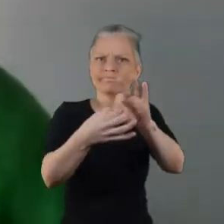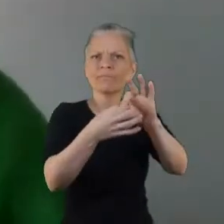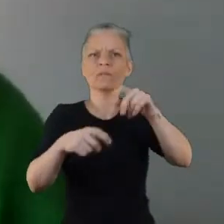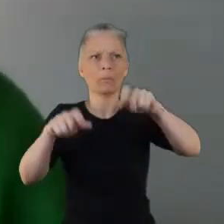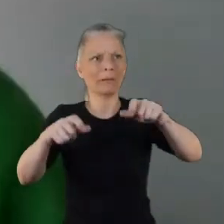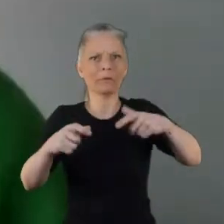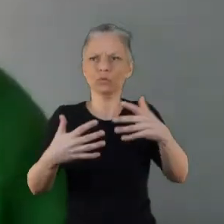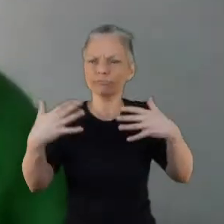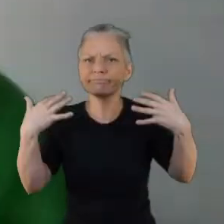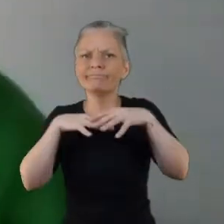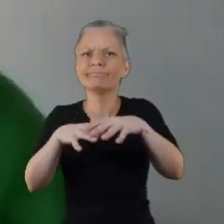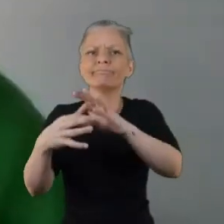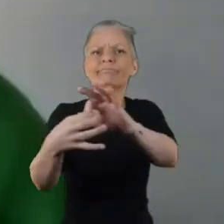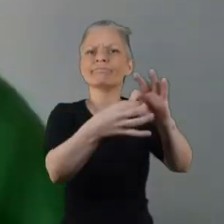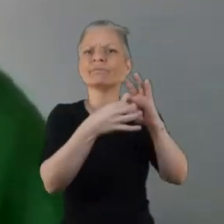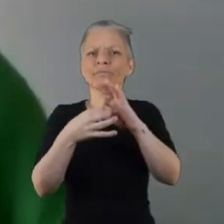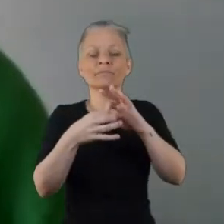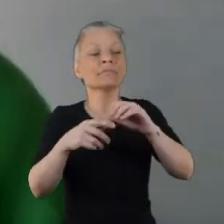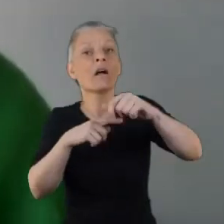what matters most to them and how the new service